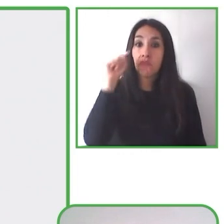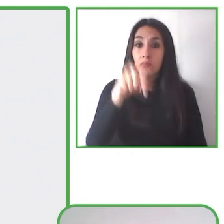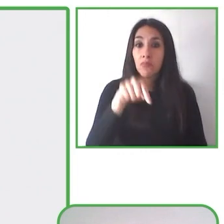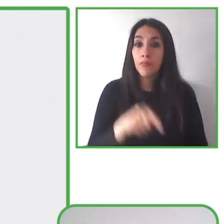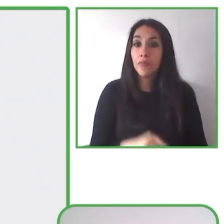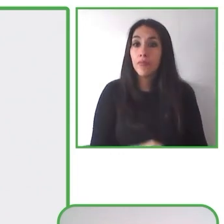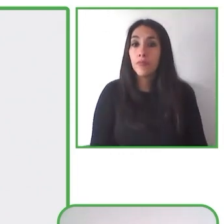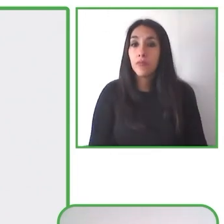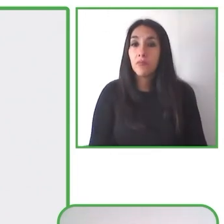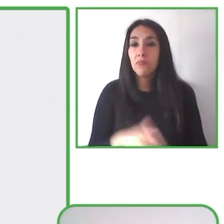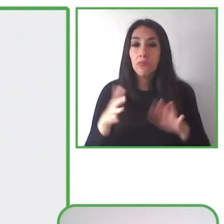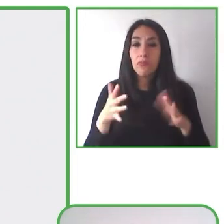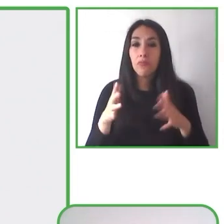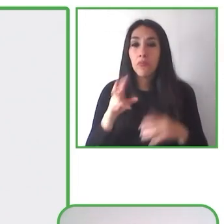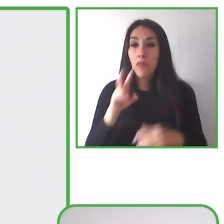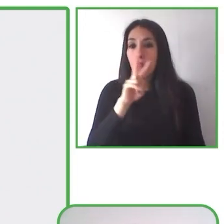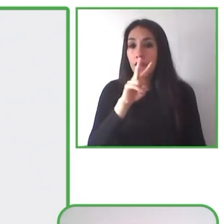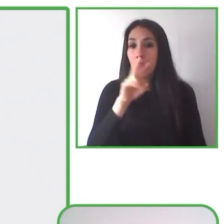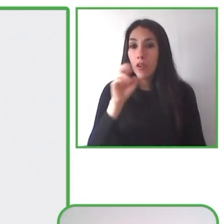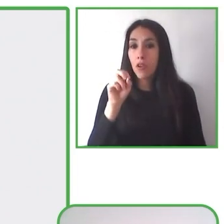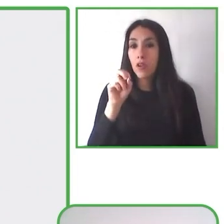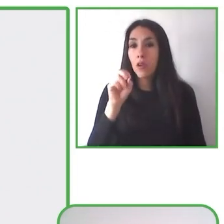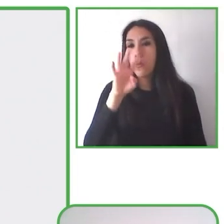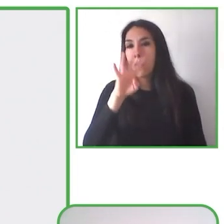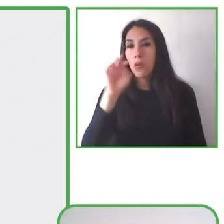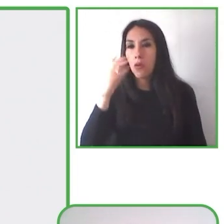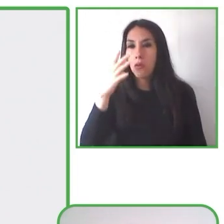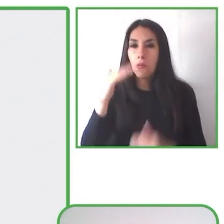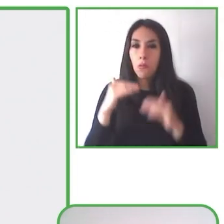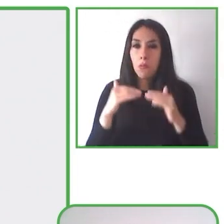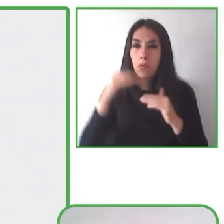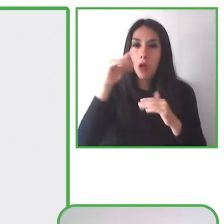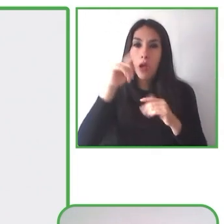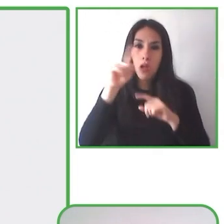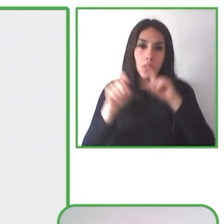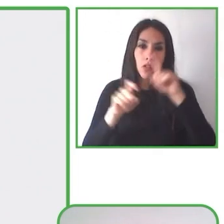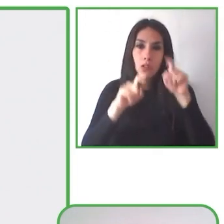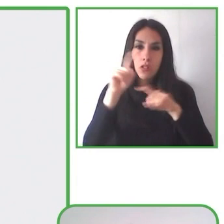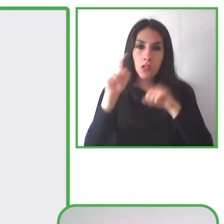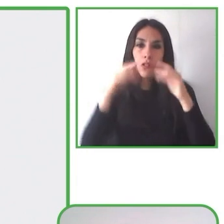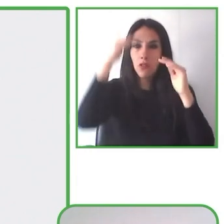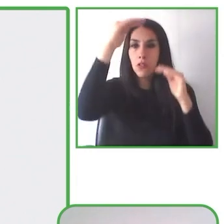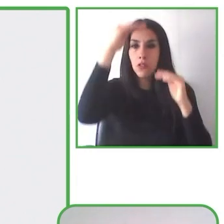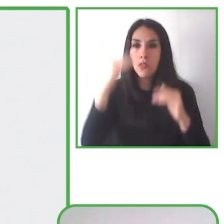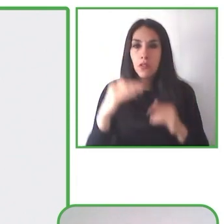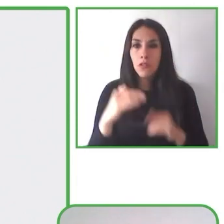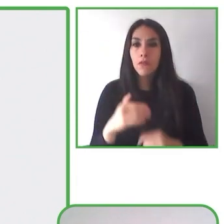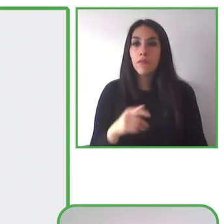We also have them. We also see or match the accessibility